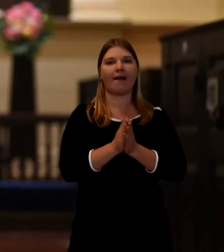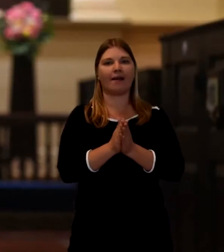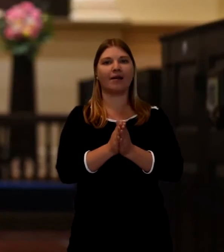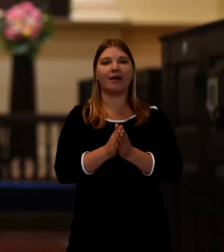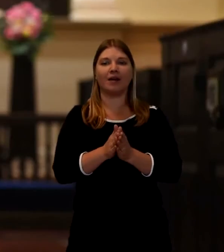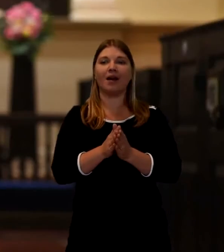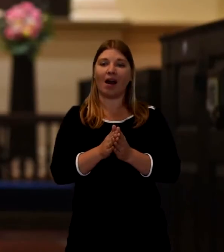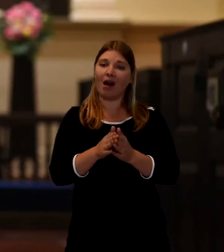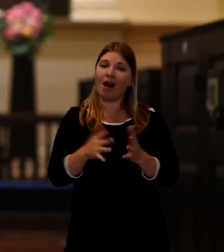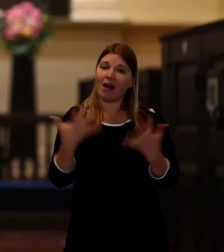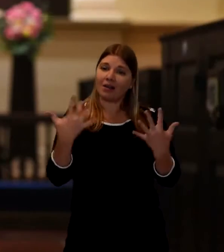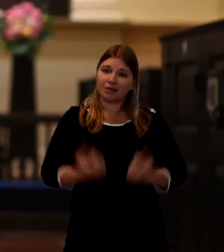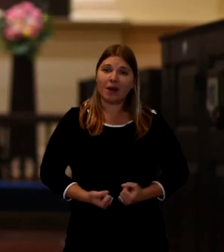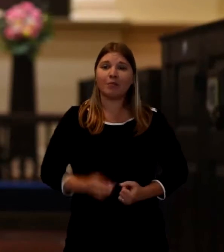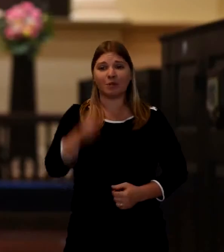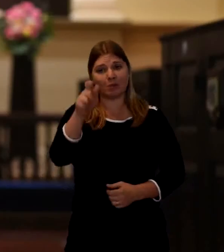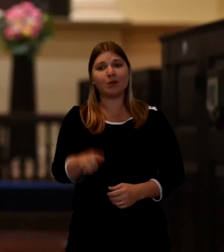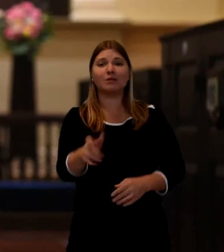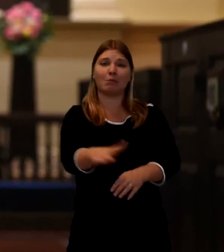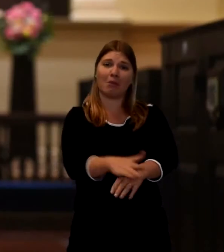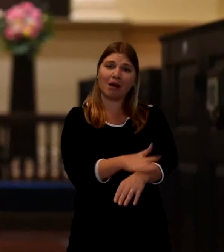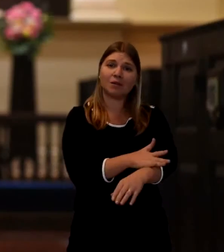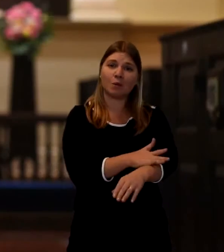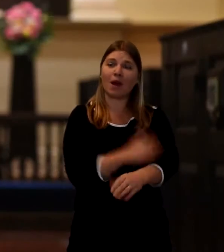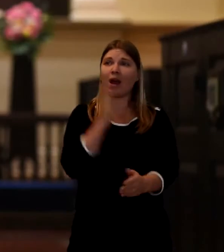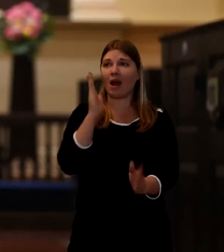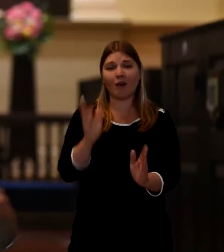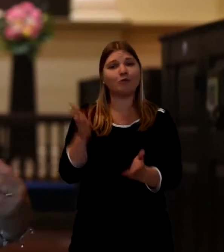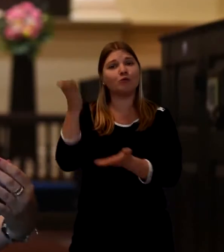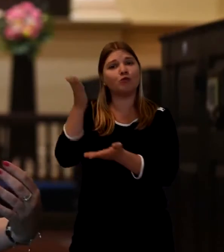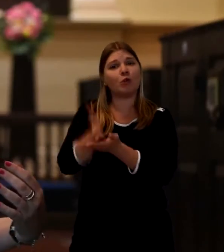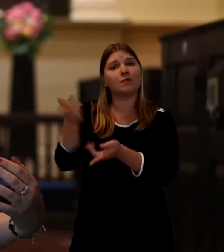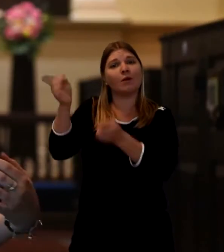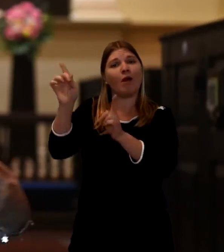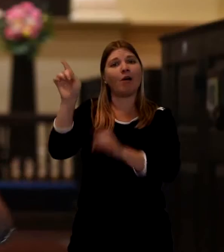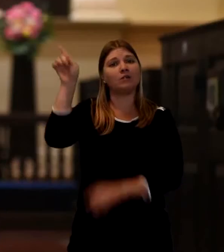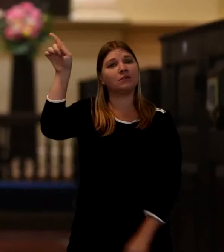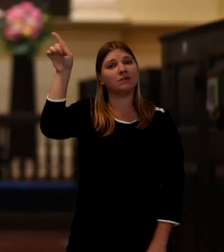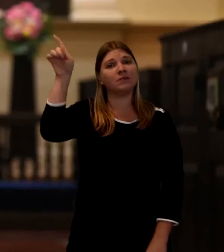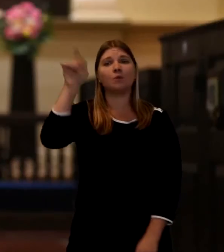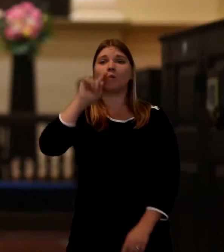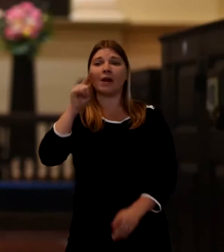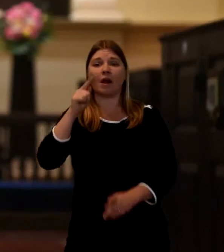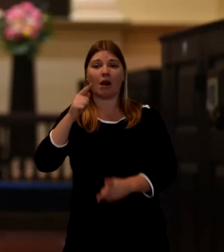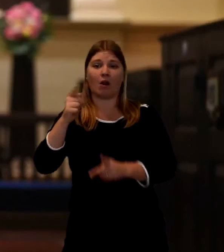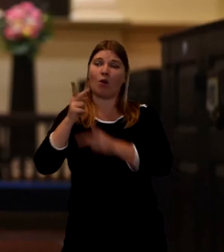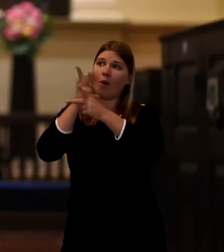and we're trusting in god for their care and for our care. And the service moves through then.